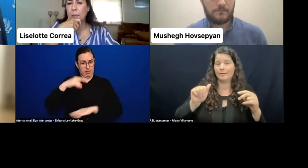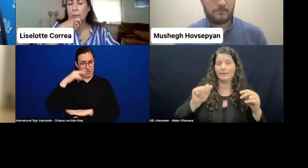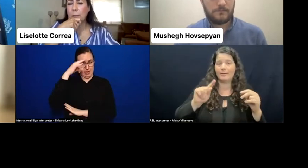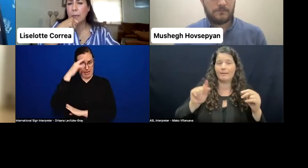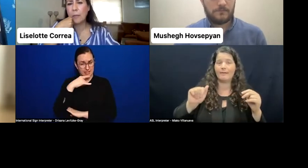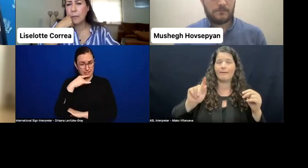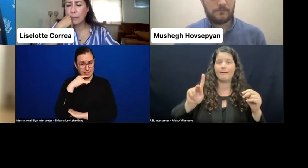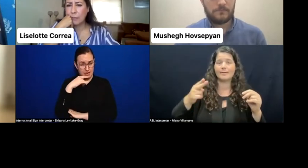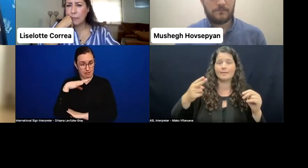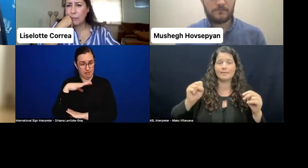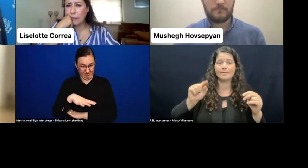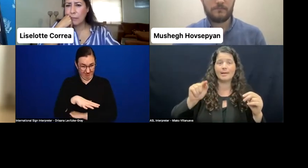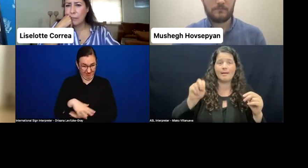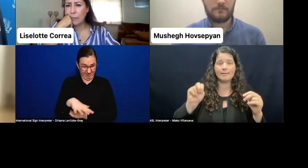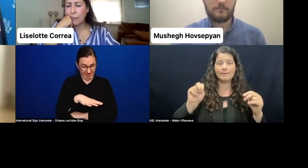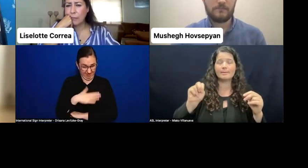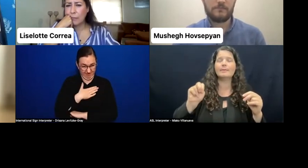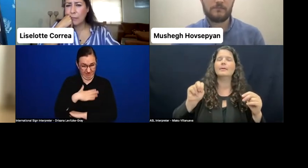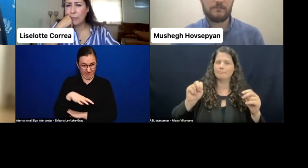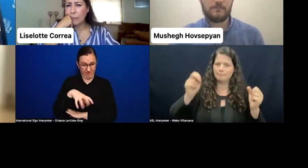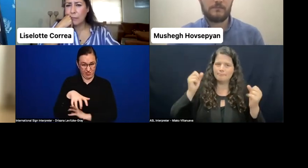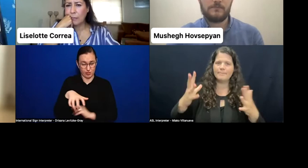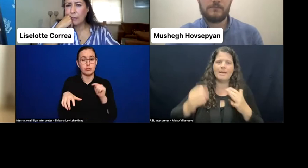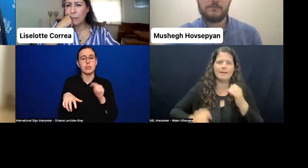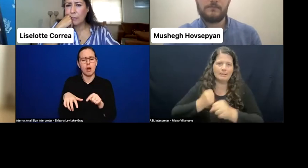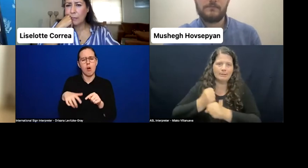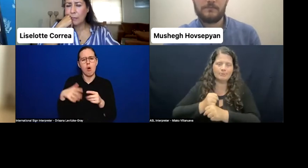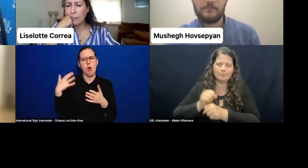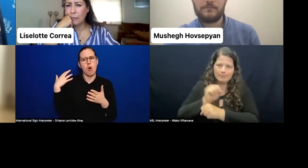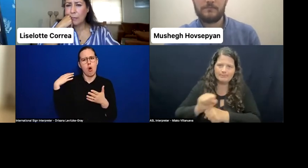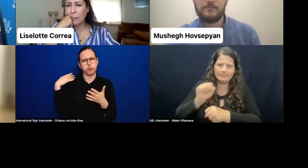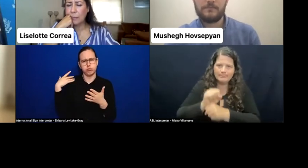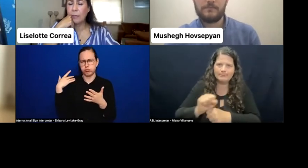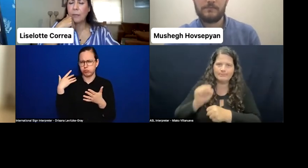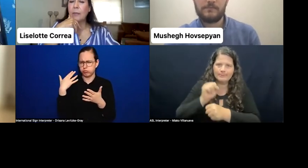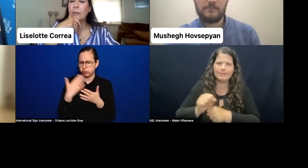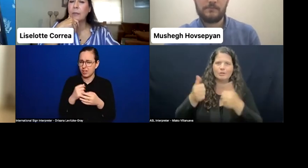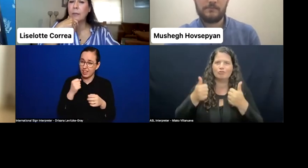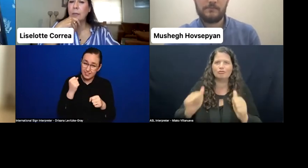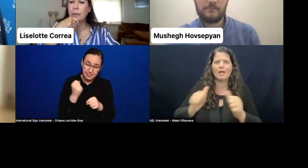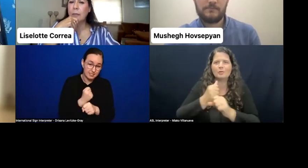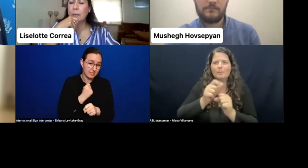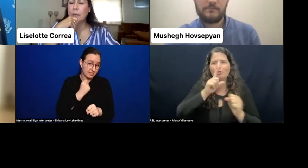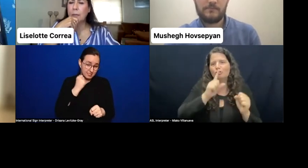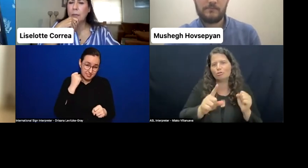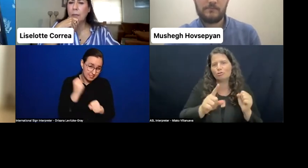worked many years to ensure that the voting system--